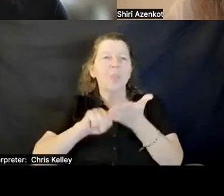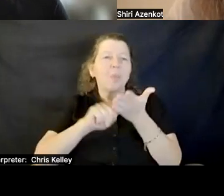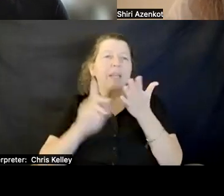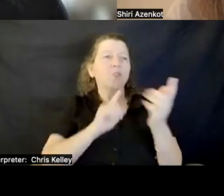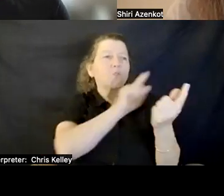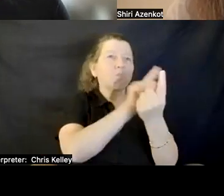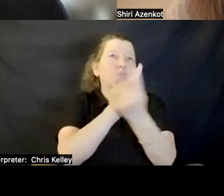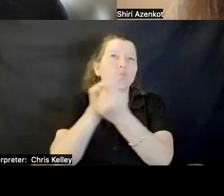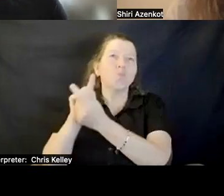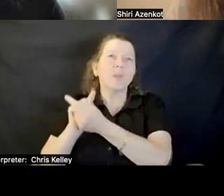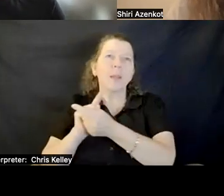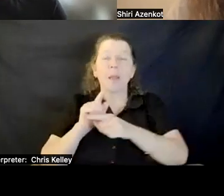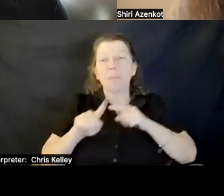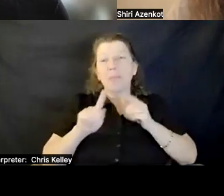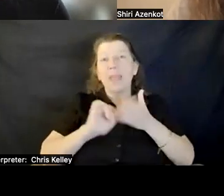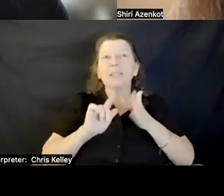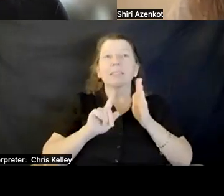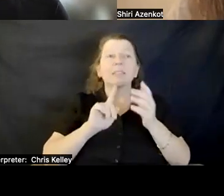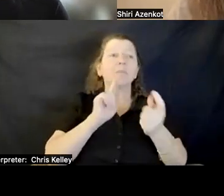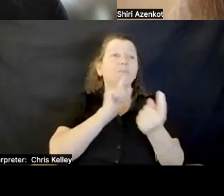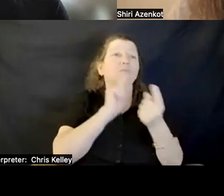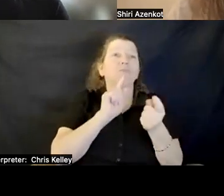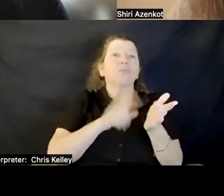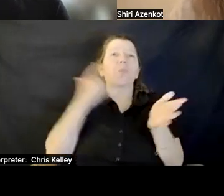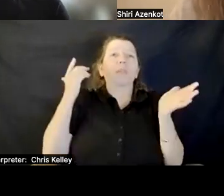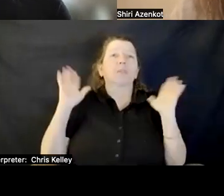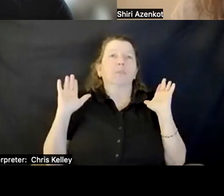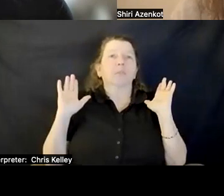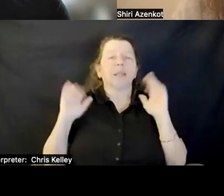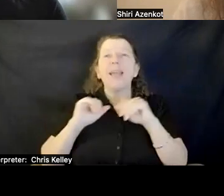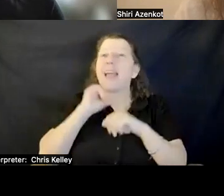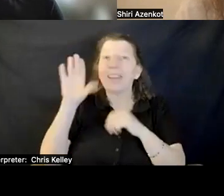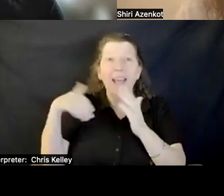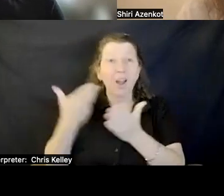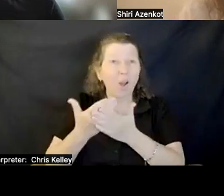is only a one-off thing and not all researchers can always be present at all Concho cash at all